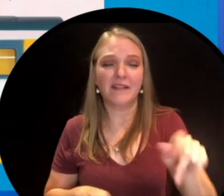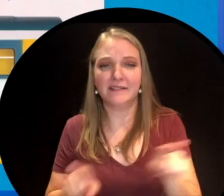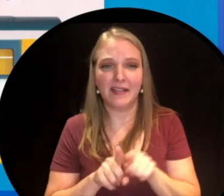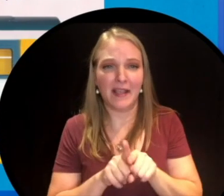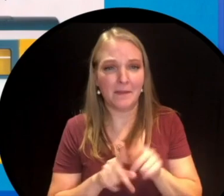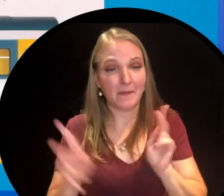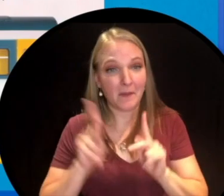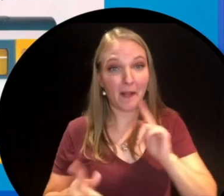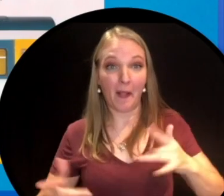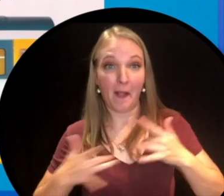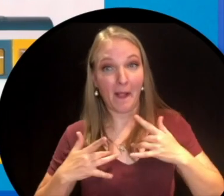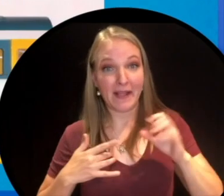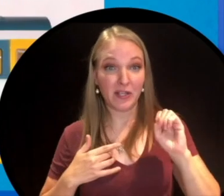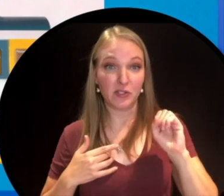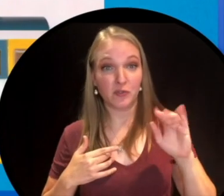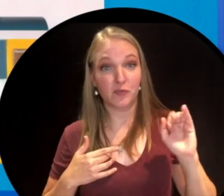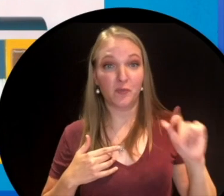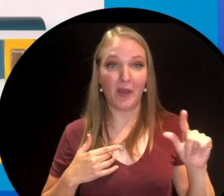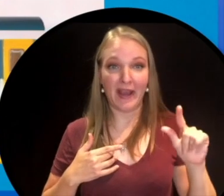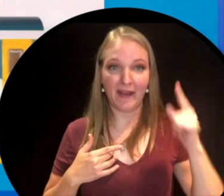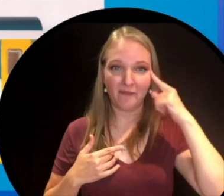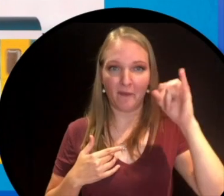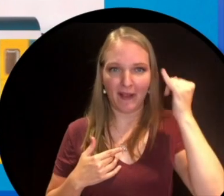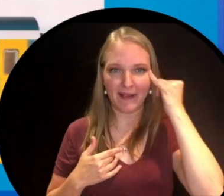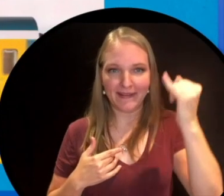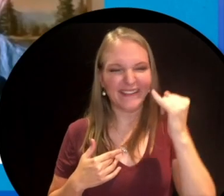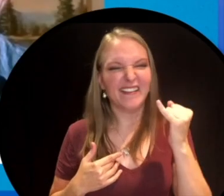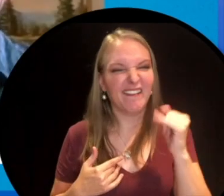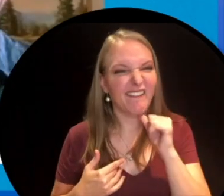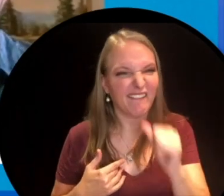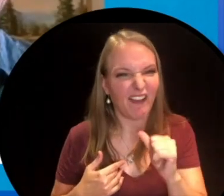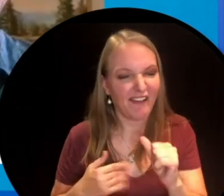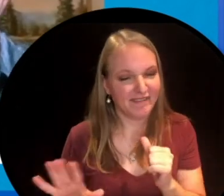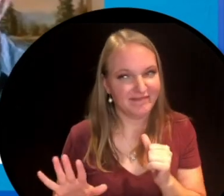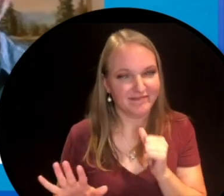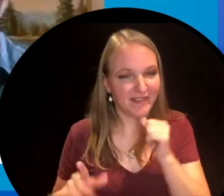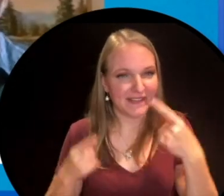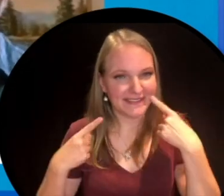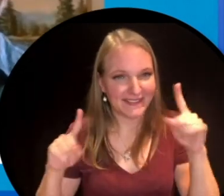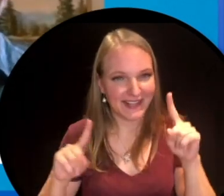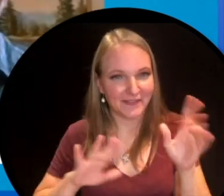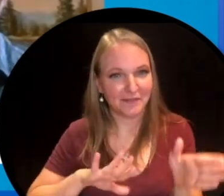a huge success. You'd probably save people. Never quite spraying for the idea. Sorry. Okay